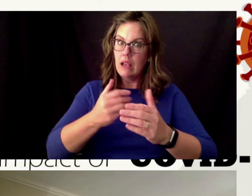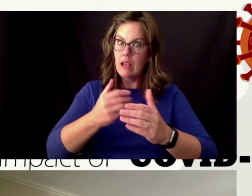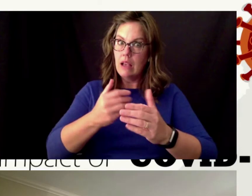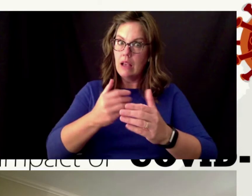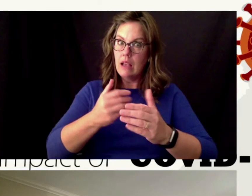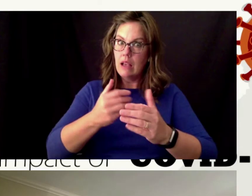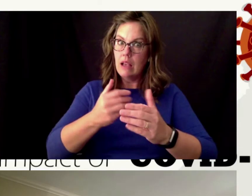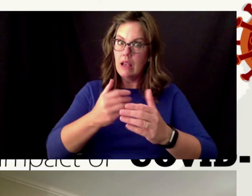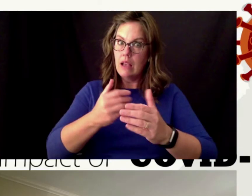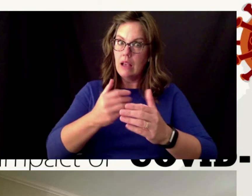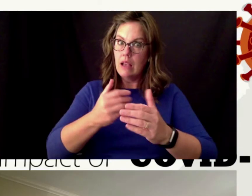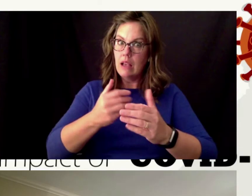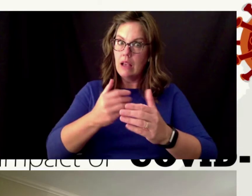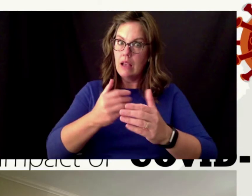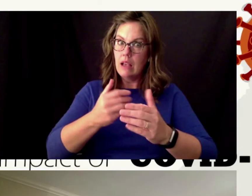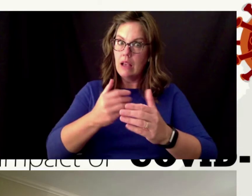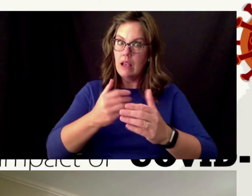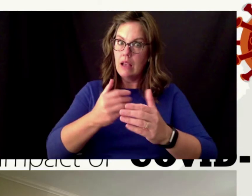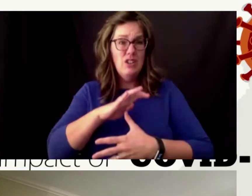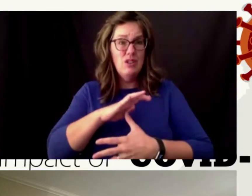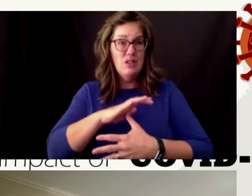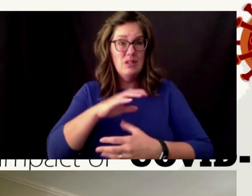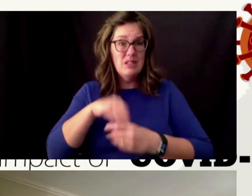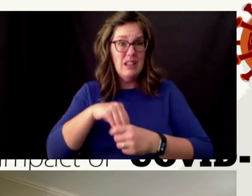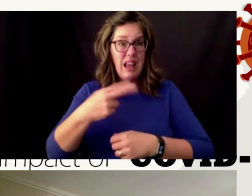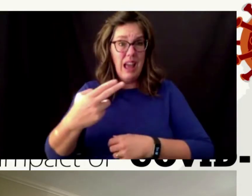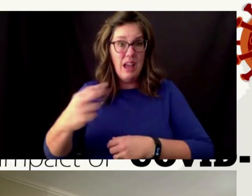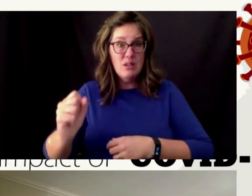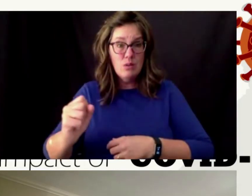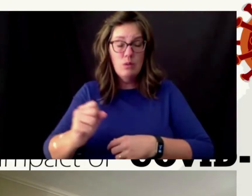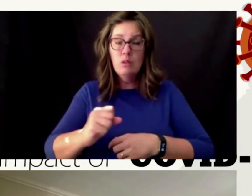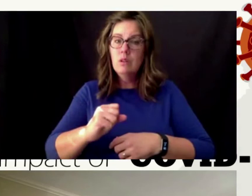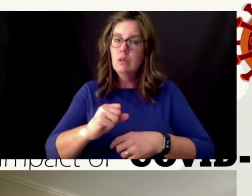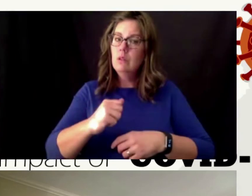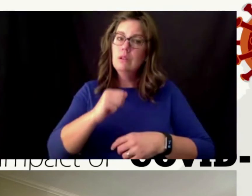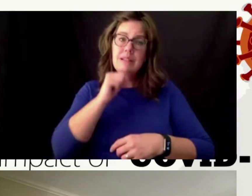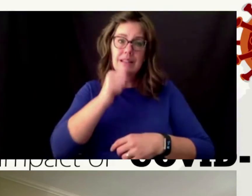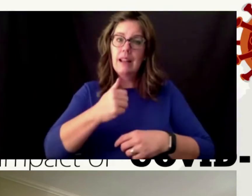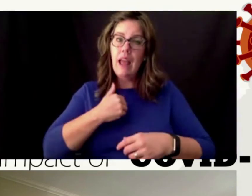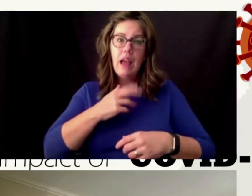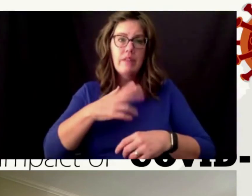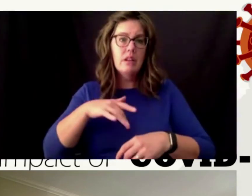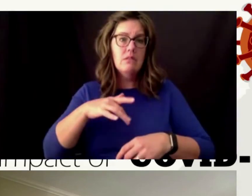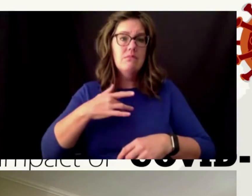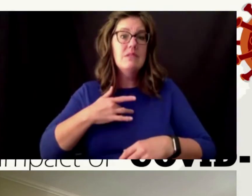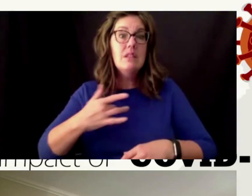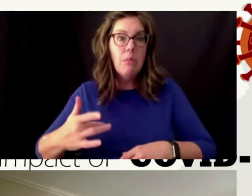they were seniors in high school and didn't have a typical kind of a graduation process